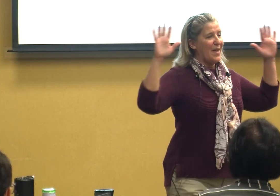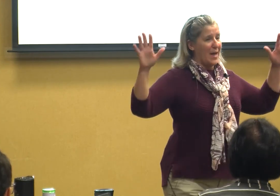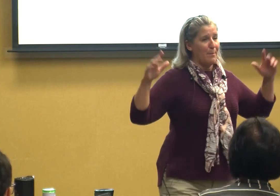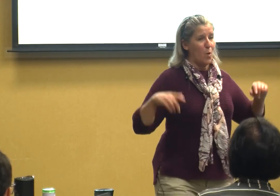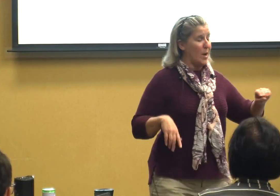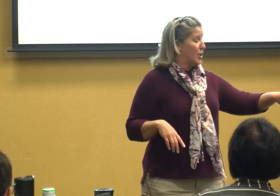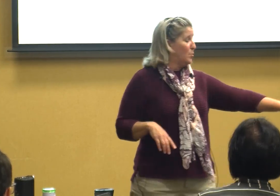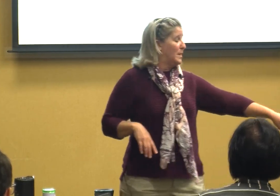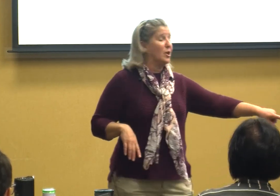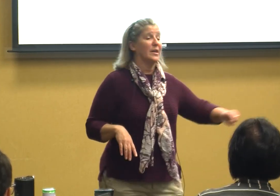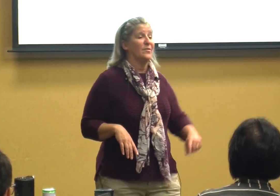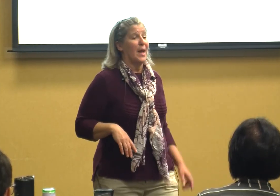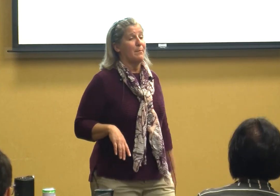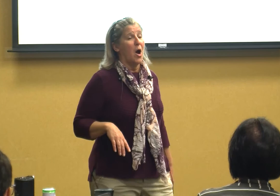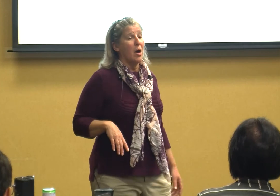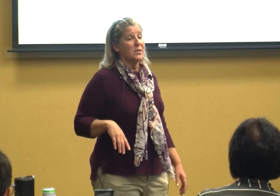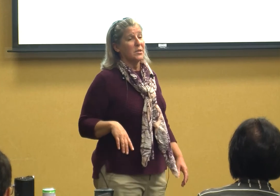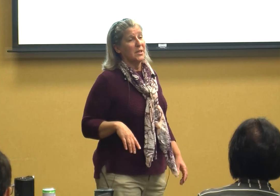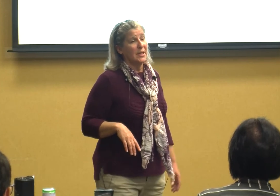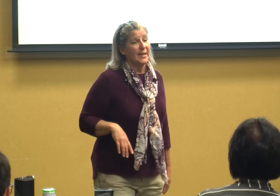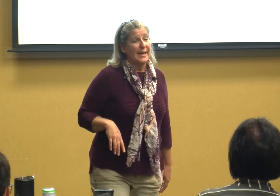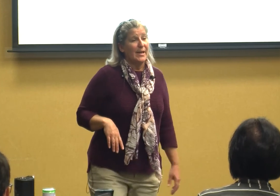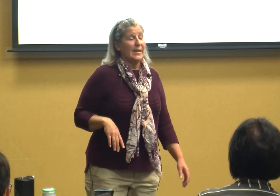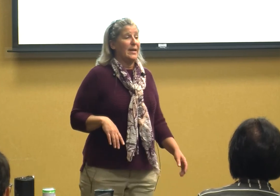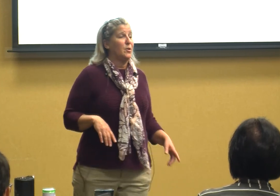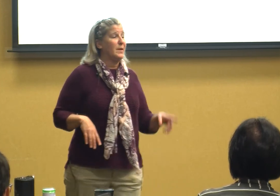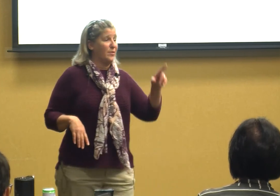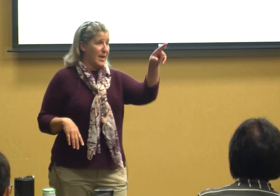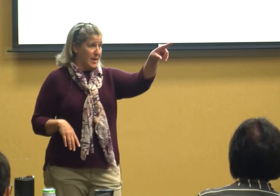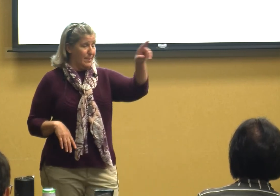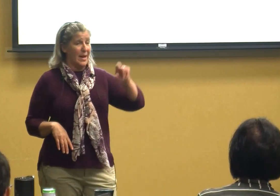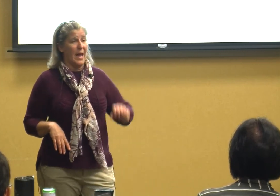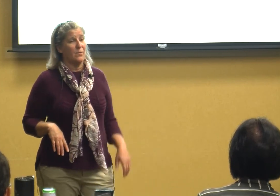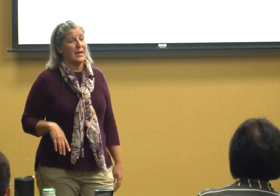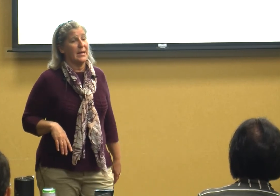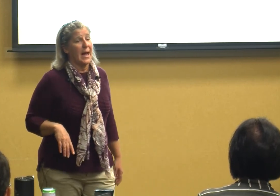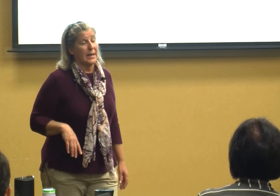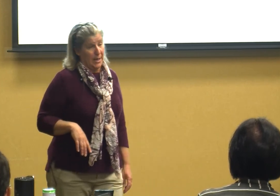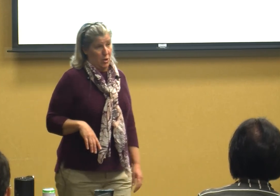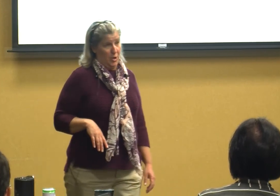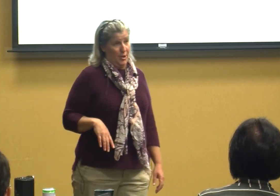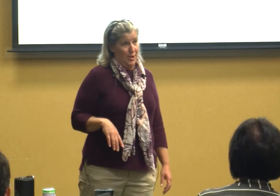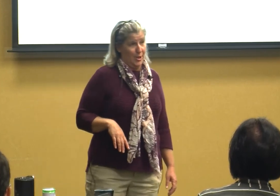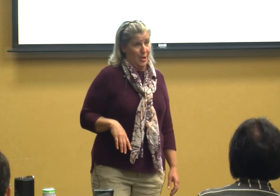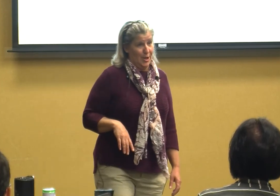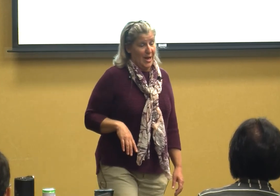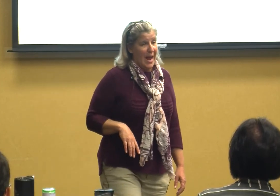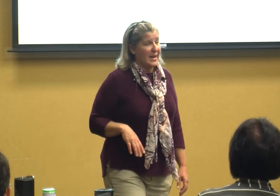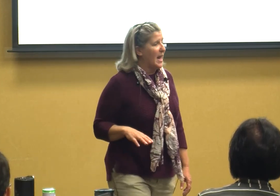that point you'd be looking at that box and you'd be thinking about how do I get out of here and I